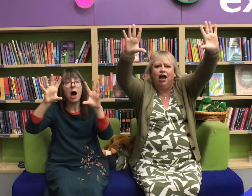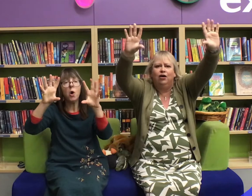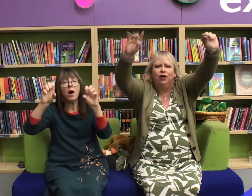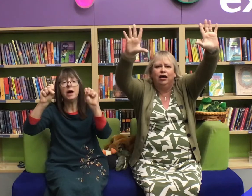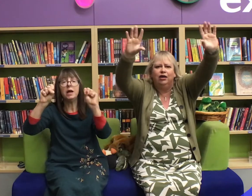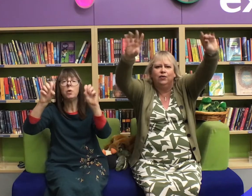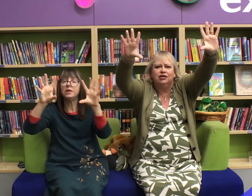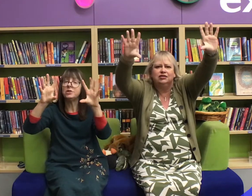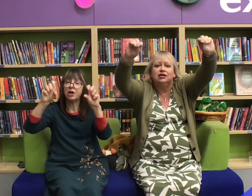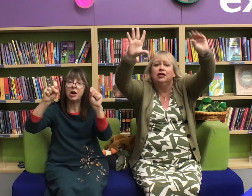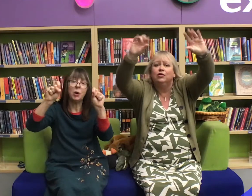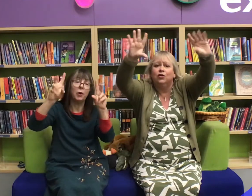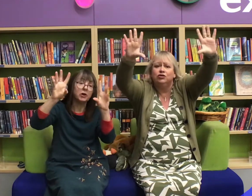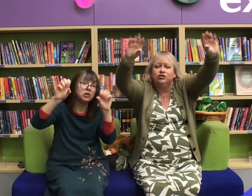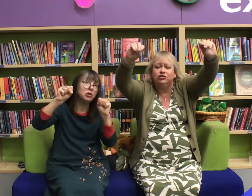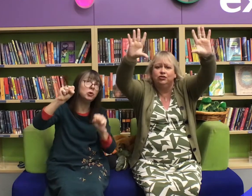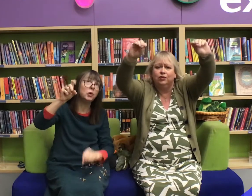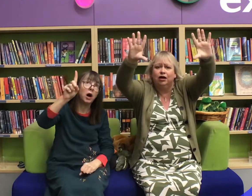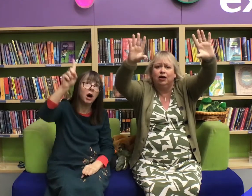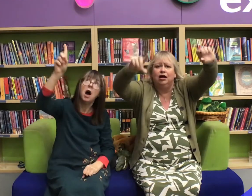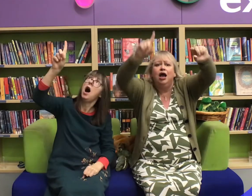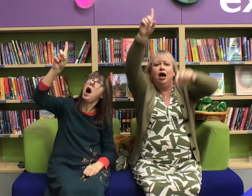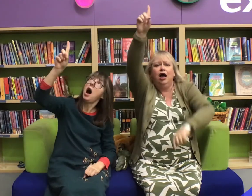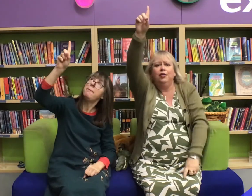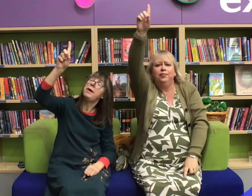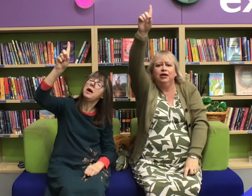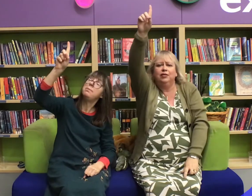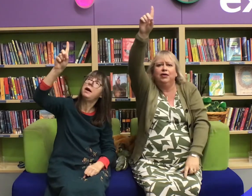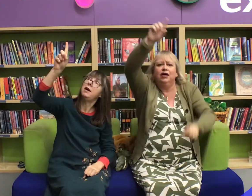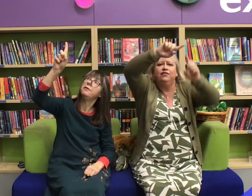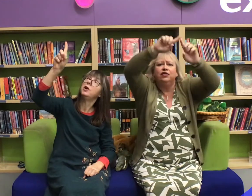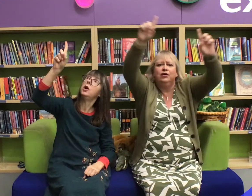Twinkle twinkle little star how I wonder what you are.